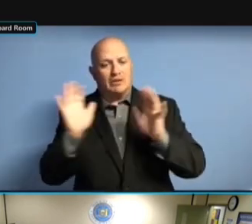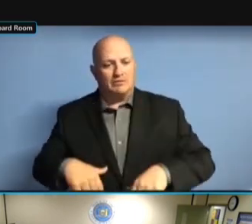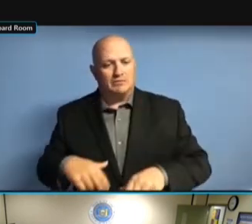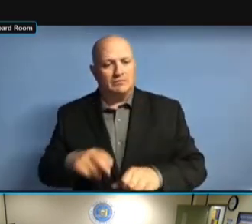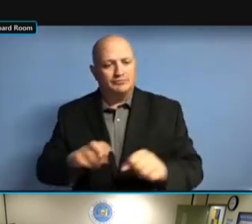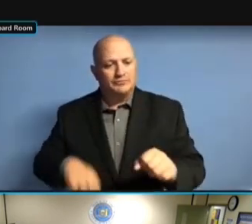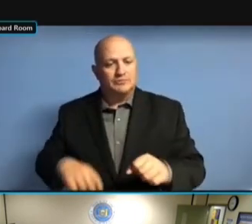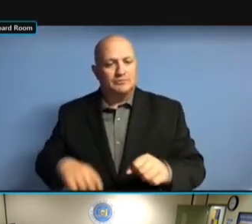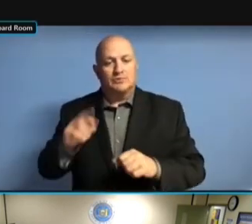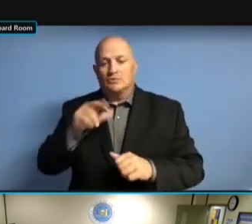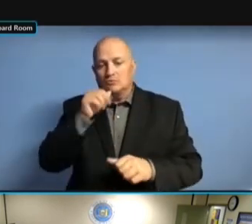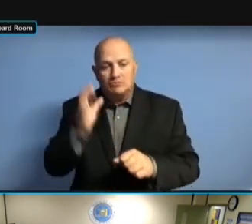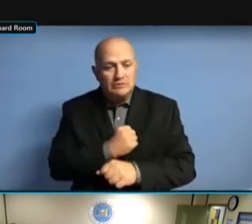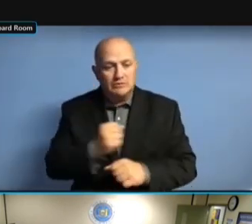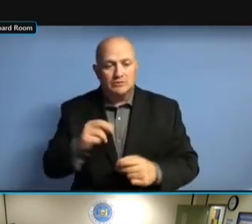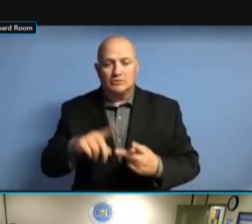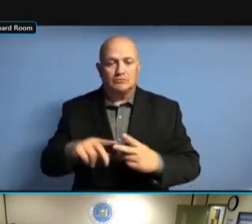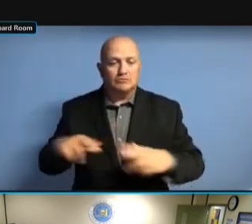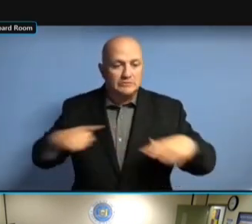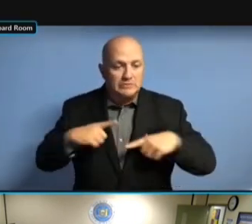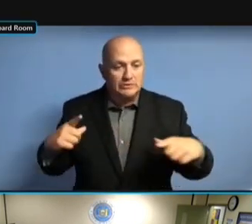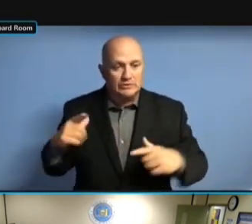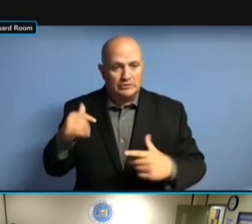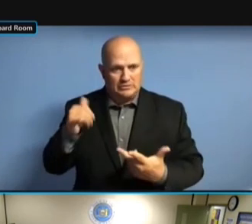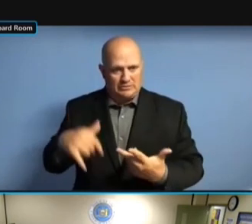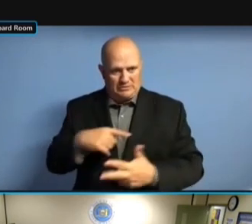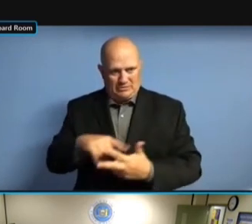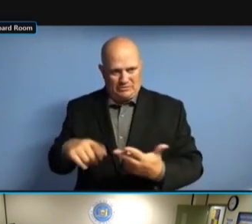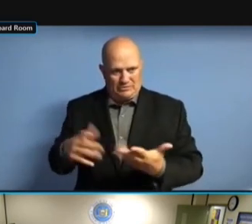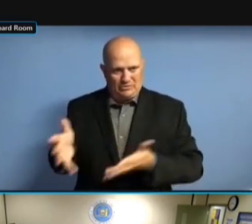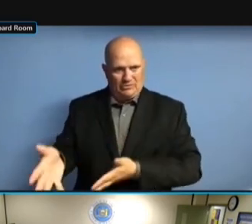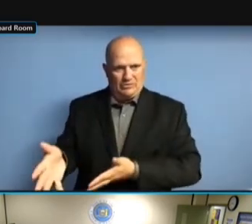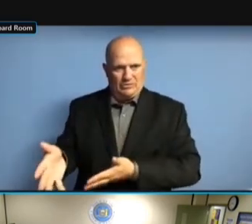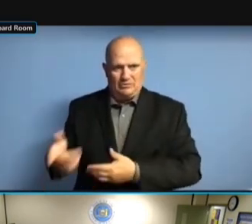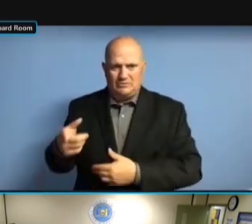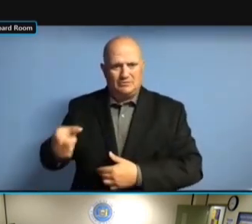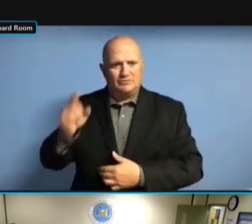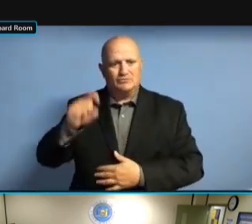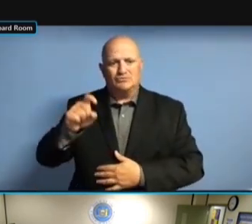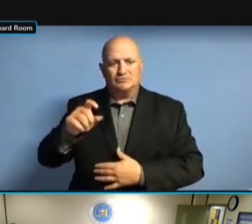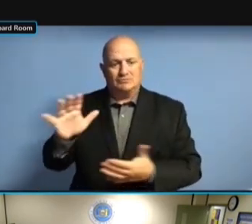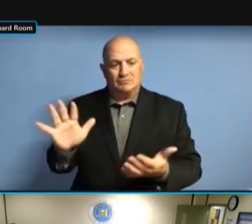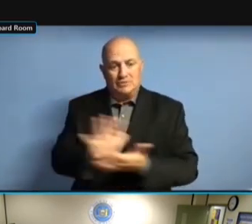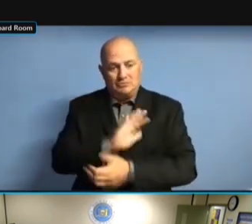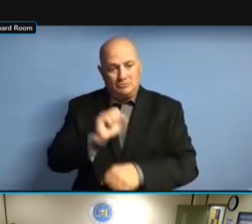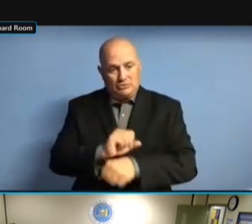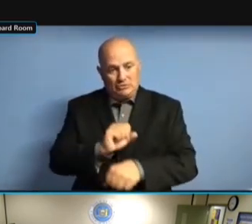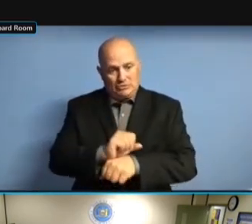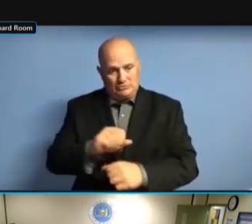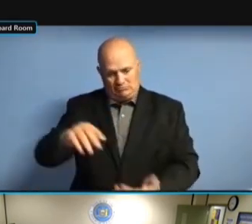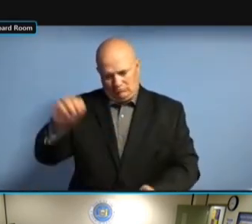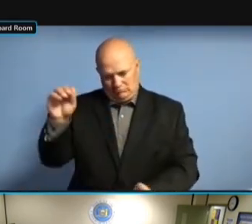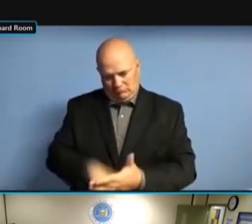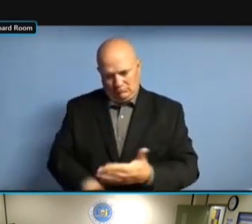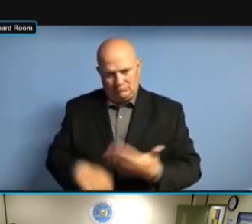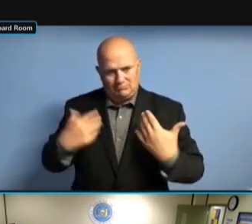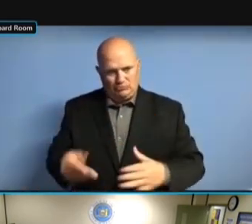TO THEM THERE'S REALLY NO IMPETUS TO TO THEM THERE'S REALLY NO IMPETUS TO FILE. IMPETUS TO FILE. IMPETUS TO FILE. SO IMPETUS TO FILE. SO I'M IMPETUS TO FILE. SO I'M TRYING IMPETUS TO FILE. SO I'M TRYING TO IMPETUS TO FILE. SO I'M TRYING TO EXPLAIN IMPETUS TO FILE. SO I'M TRYING TO EXPLAIN TO IMPETUS TO FILE. SO I'M TRYING TO EXPLAIN TO THEM SO I'M TRYING TO EXPLAIN TO THEM SO I'M TRYING TO EXPLAIN TO THEM WHAT SO I'M TRYING TO EXPLAIN TO THEM WHAT THE SO I'M TRYING TO EXPLAIN TO THEM WHAT THE FILING SO I'M TRYING TO EXPLAIN TO THEM WHAT THE FILING IS SO I'M TRYING TO EXPLAIN TO THEM WHAT THE FILING IS AND SO I'M TRYING TO EXPLAIN TO THEM WHAT THE FILING IS AND WHY SO I'M TRYING TO EXPLAIN TO THEM WHAT THE FILING IS AND WHY YOU WHAT THE FILING IS AND WHY YOU WHAT THE FILING IS AND WHY YOU HAVE WHAT THE FILING IS AND WHY YOU HAVE TO